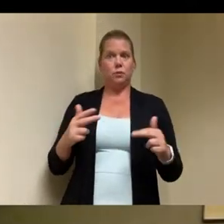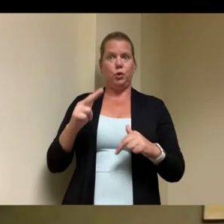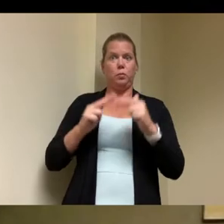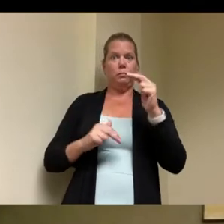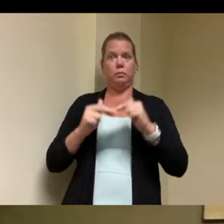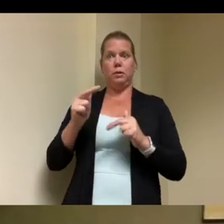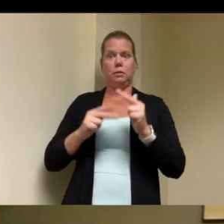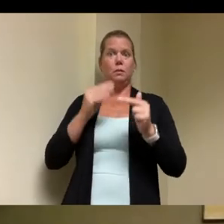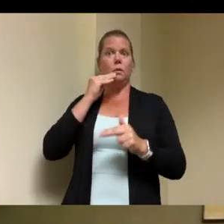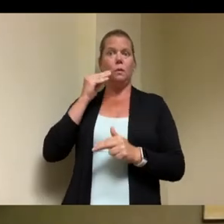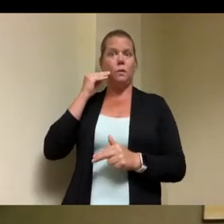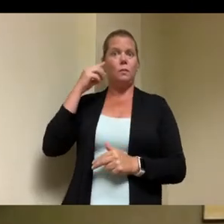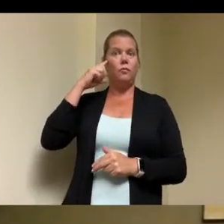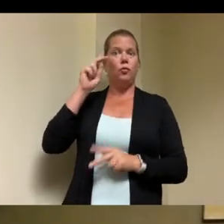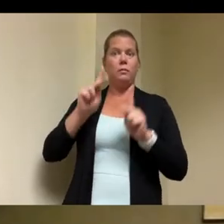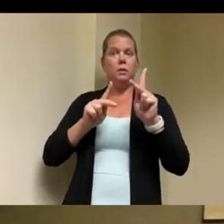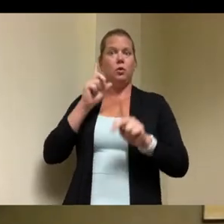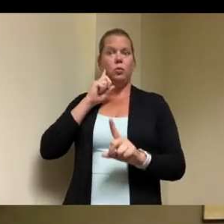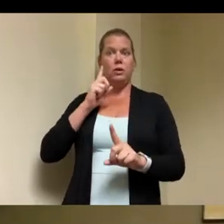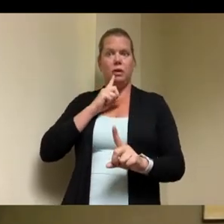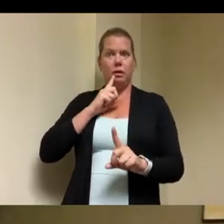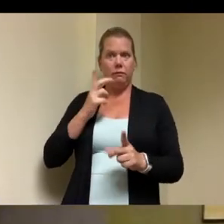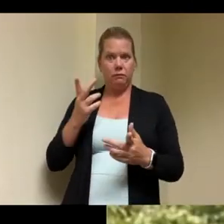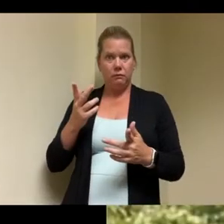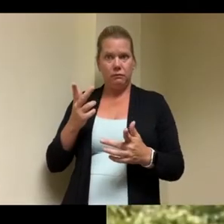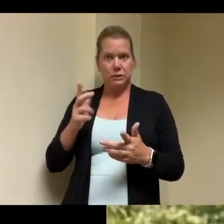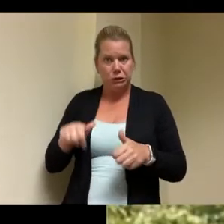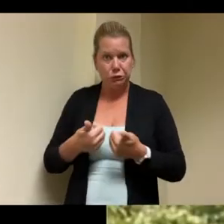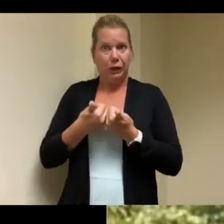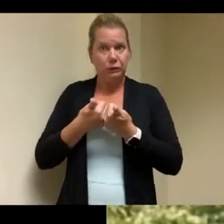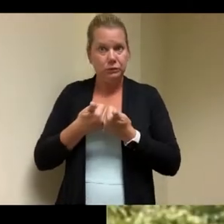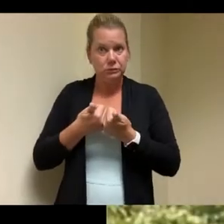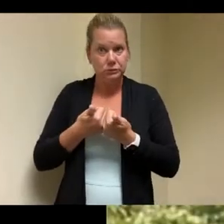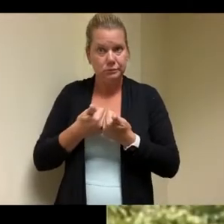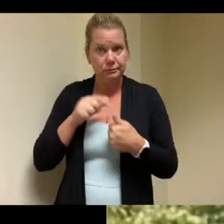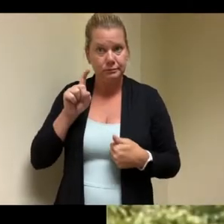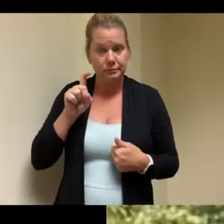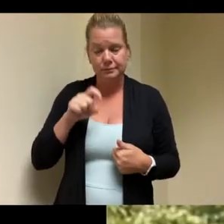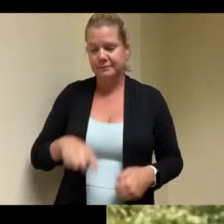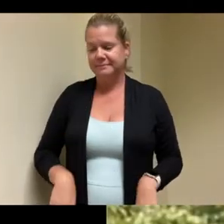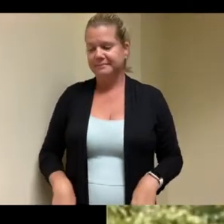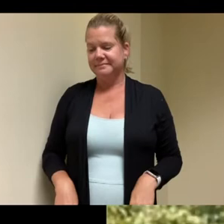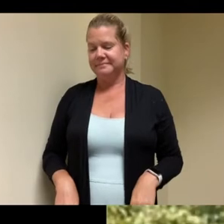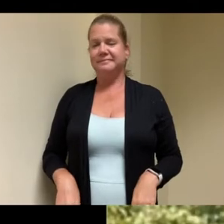are deaf well yes i i'll i'll i'll let jim i'll i'll